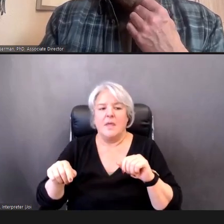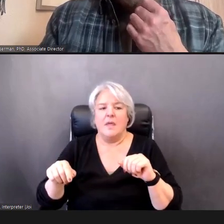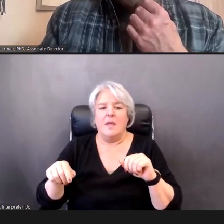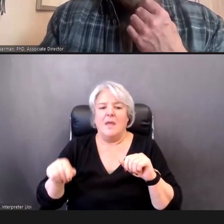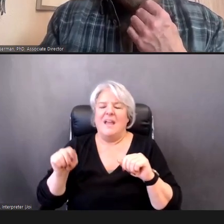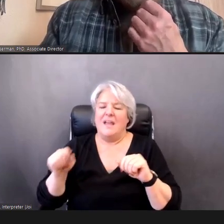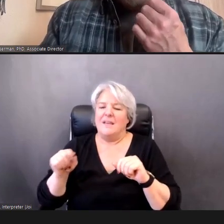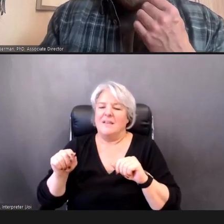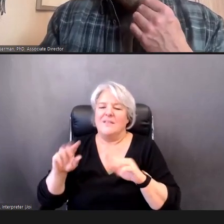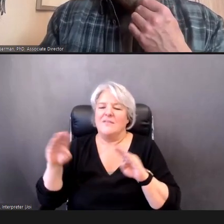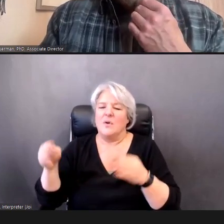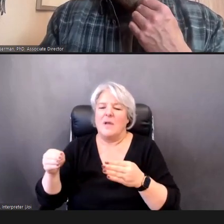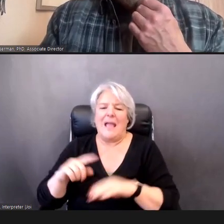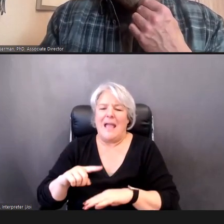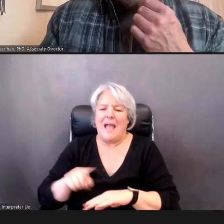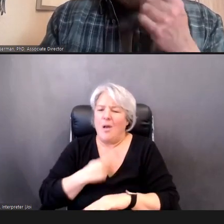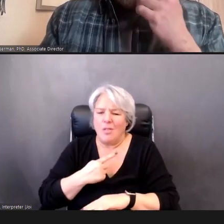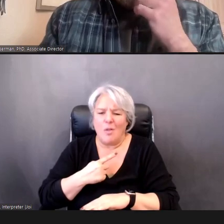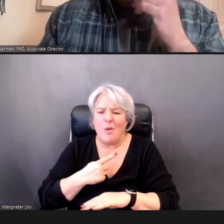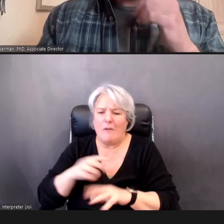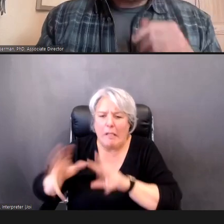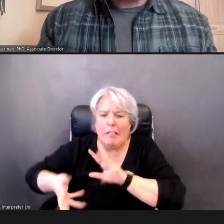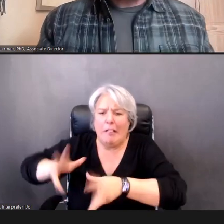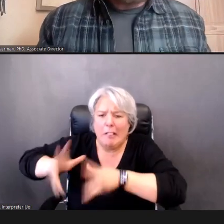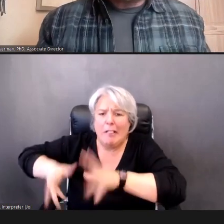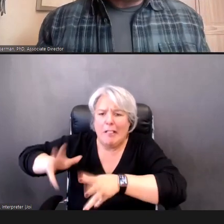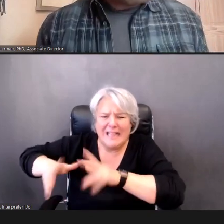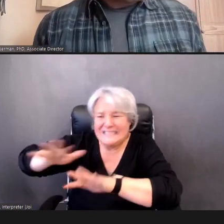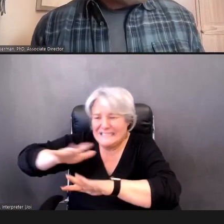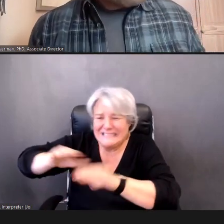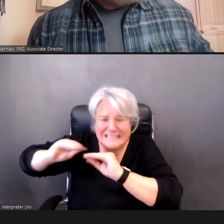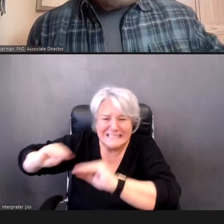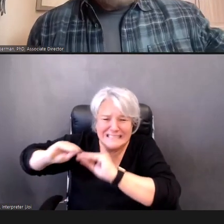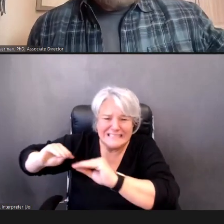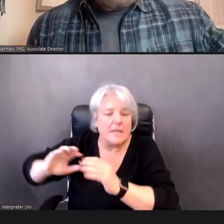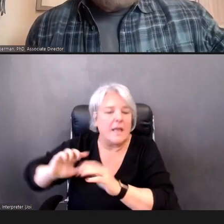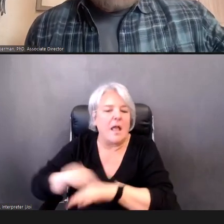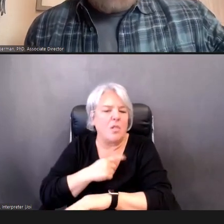process should take. So, let's -- let's answer that.